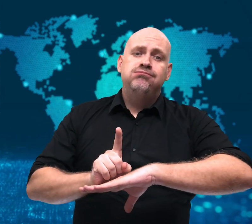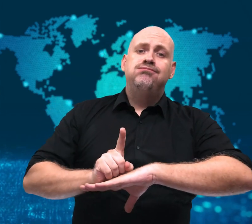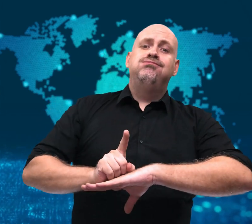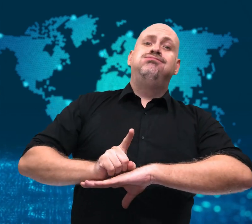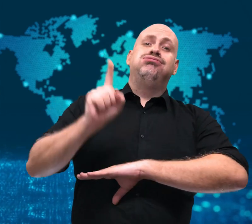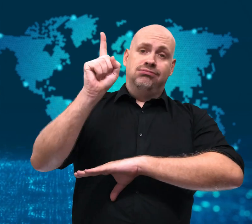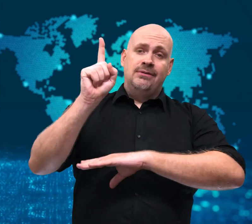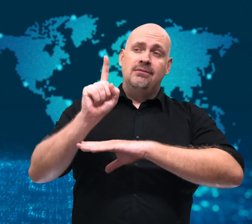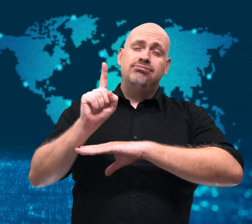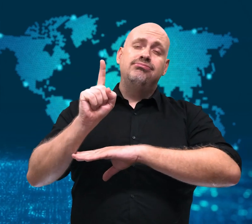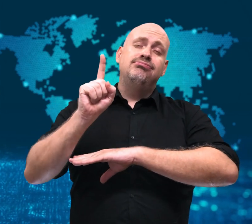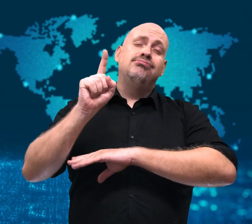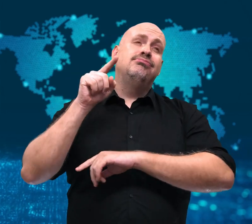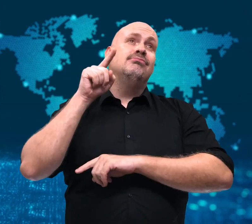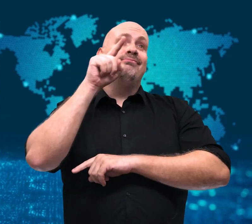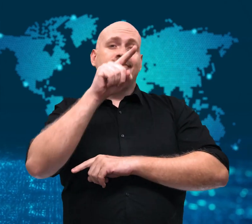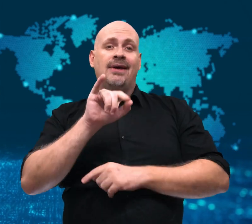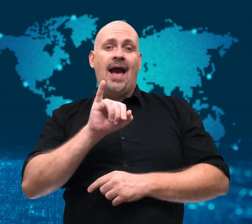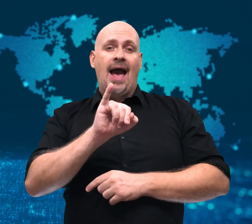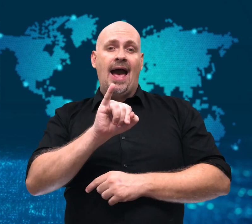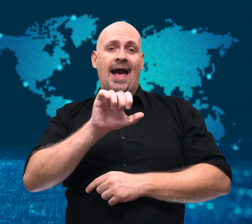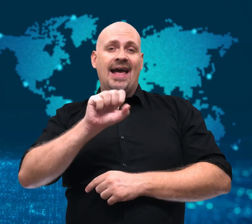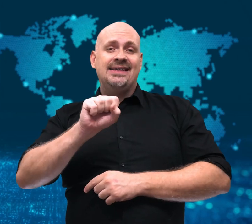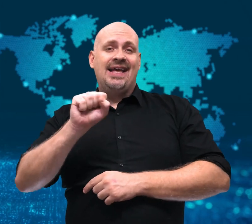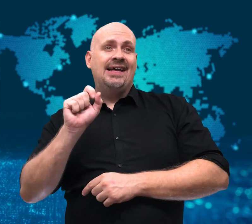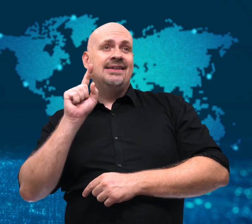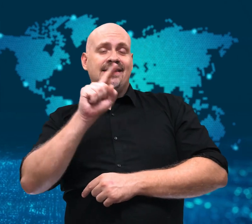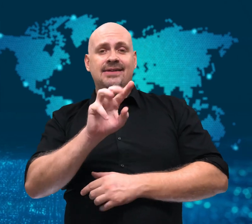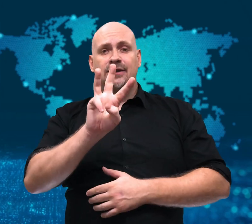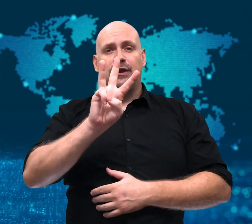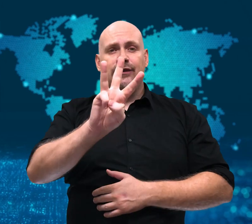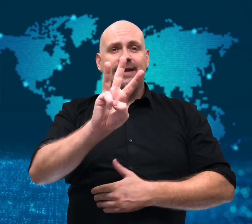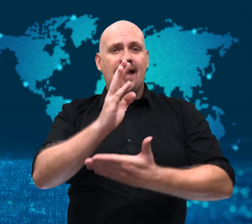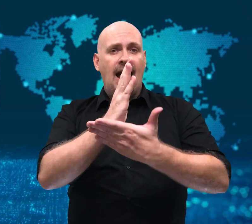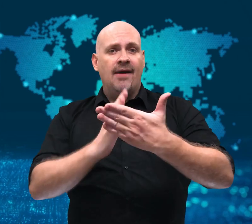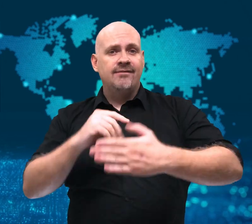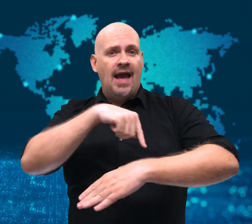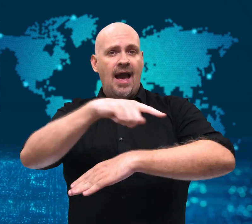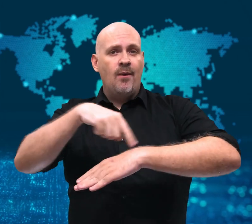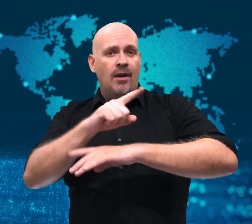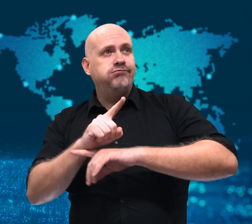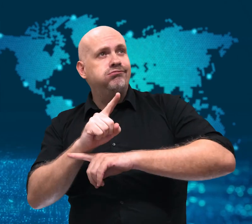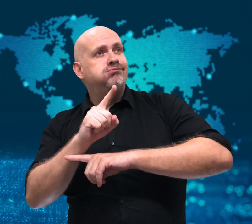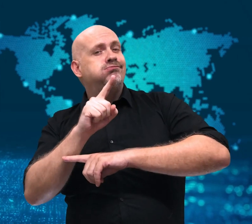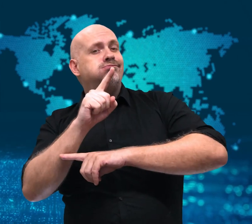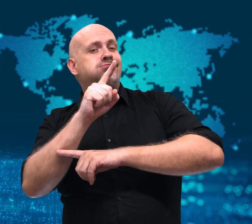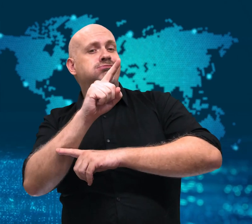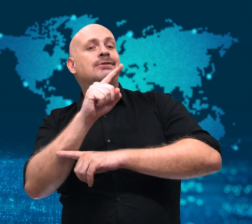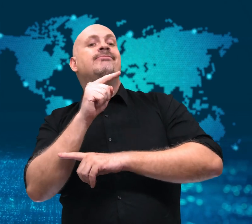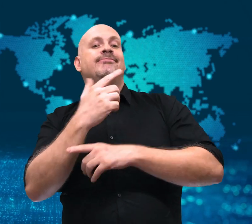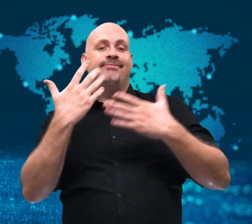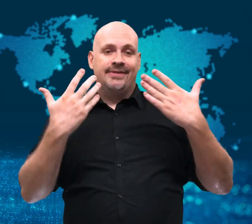the ISS about 3 and half hours later.